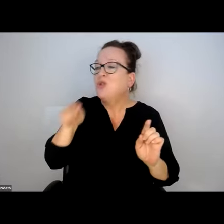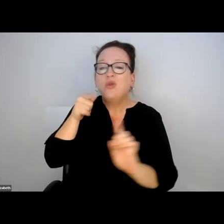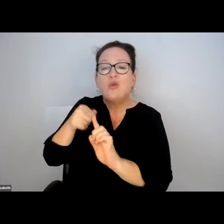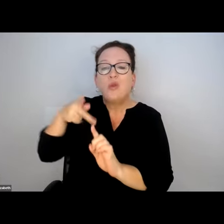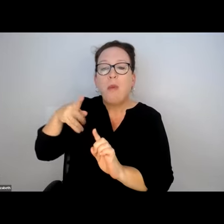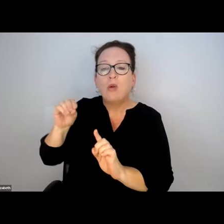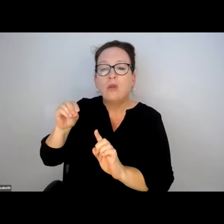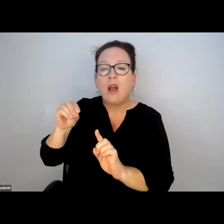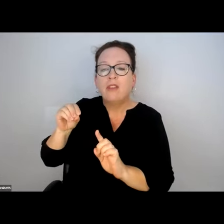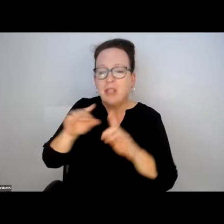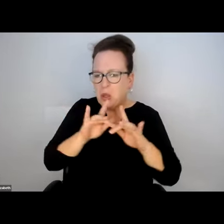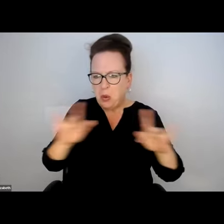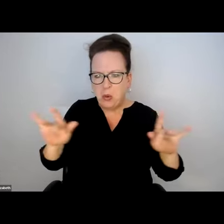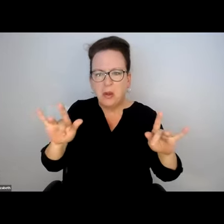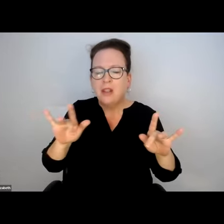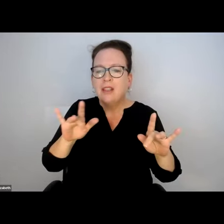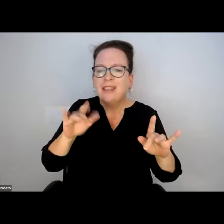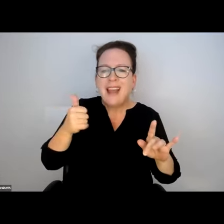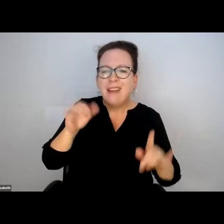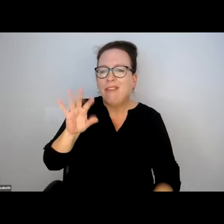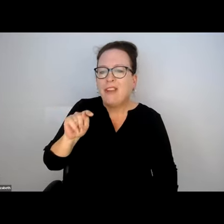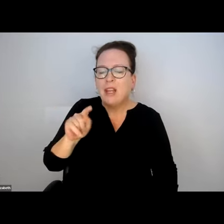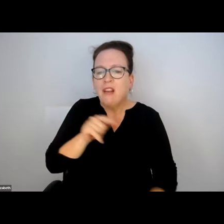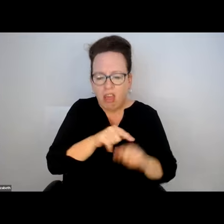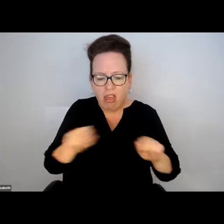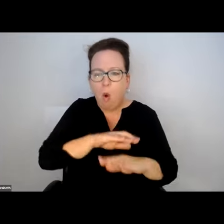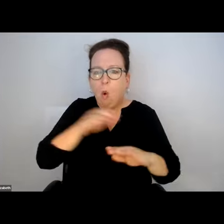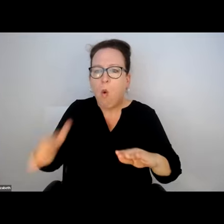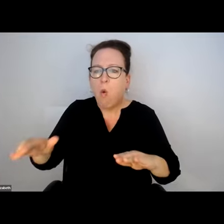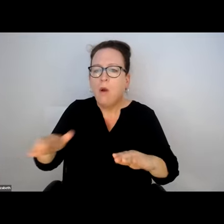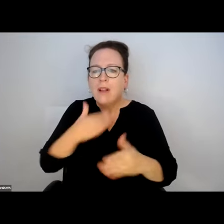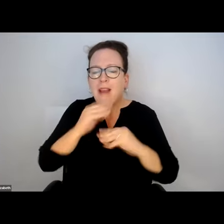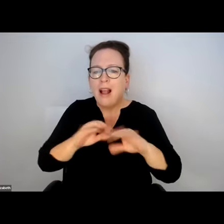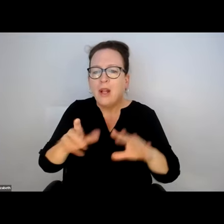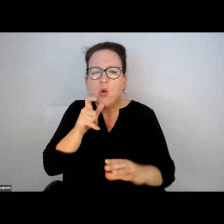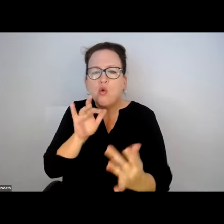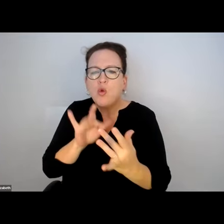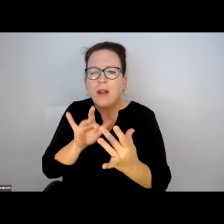PATH TO GET FROM THE BUS STOP TO THE POST OFFICE. AGAIN, IT IS 10-20 FEET AWAY FROM THE BUS STOP. IS THAT THE MUNICIPALITY?